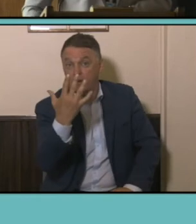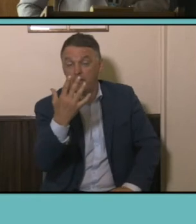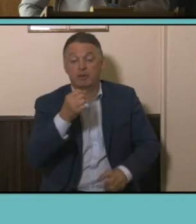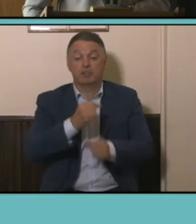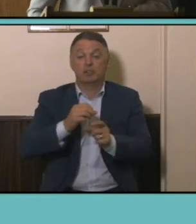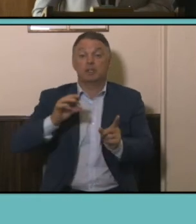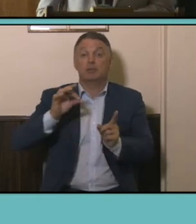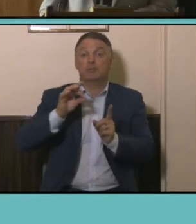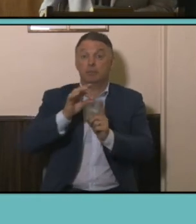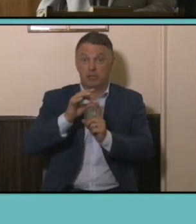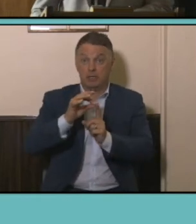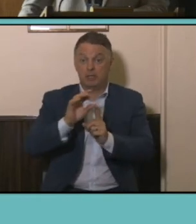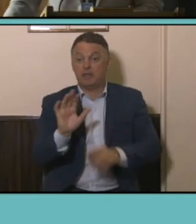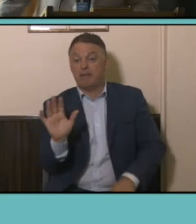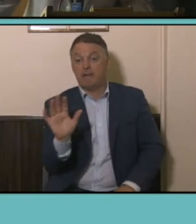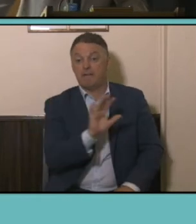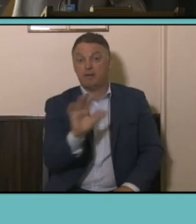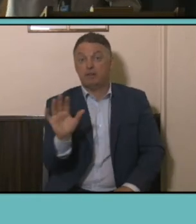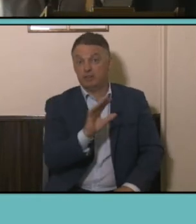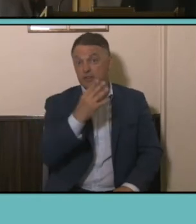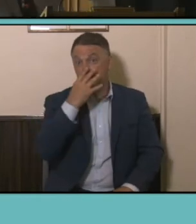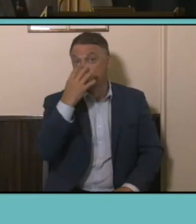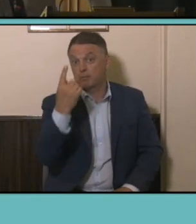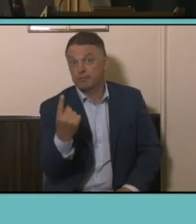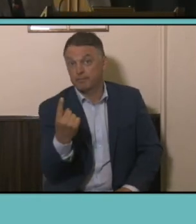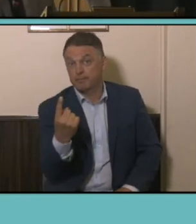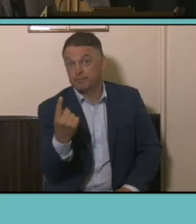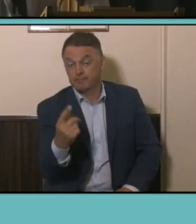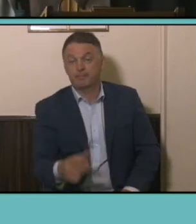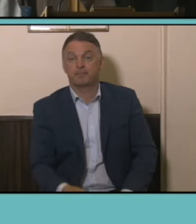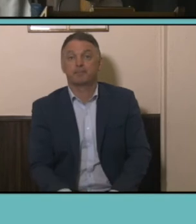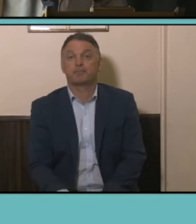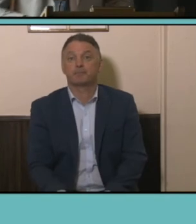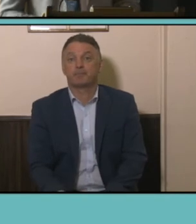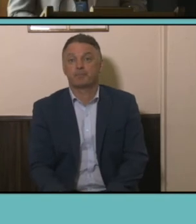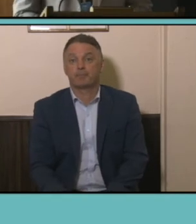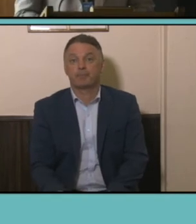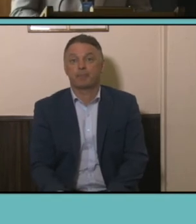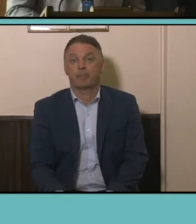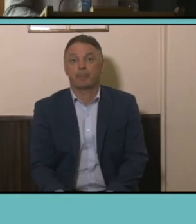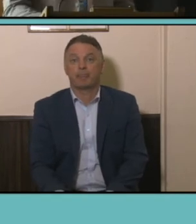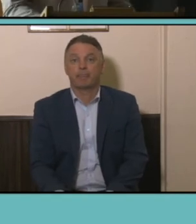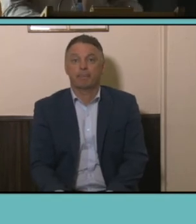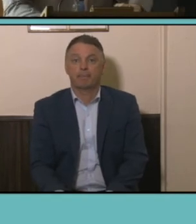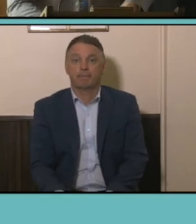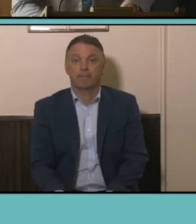rounding out the occupations that we've got here at 45, and then our third slide